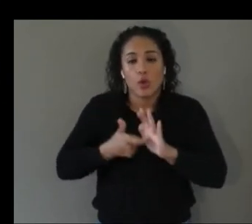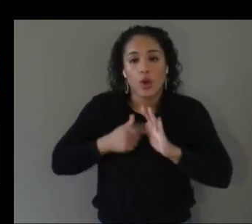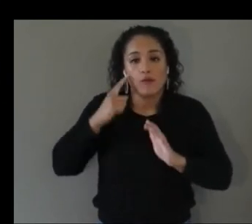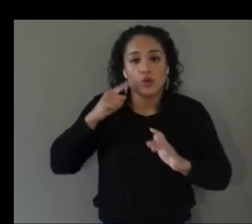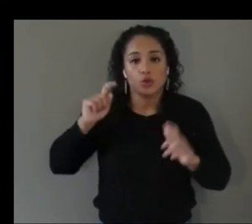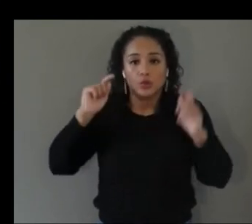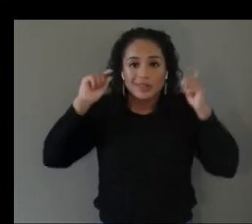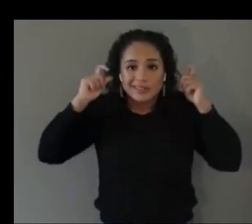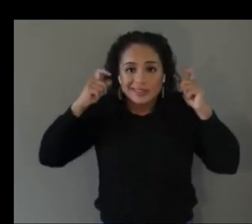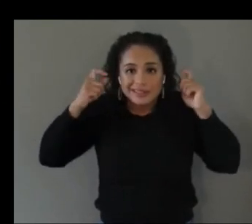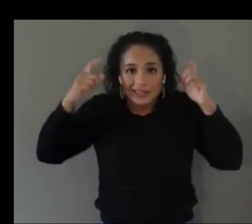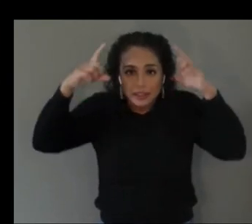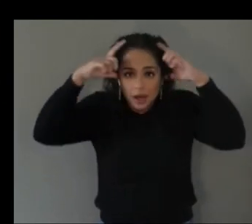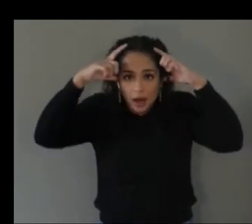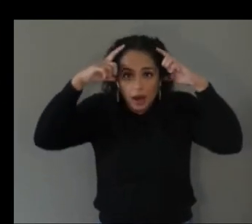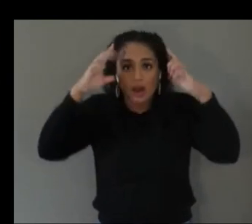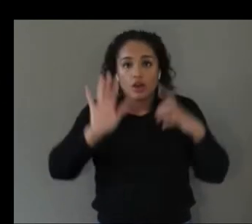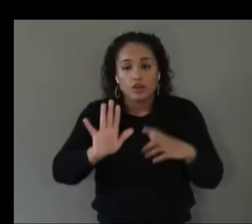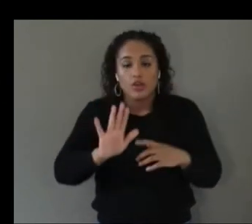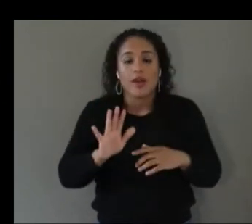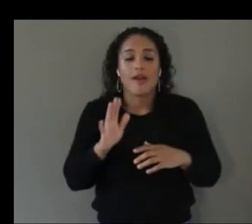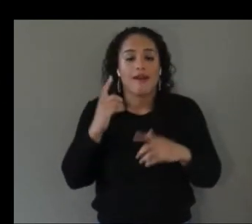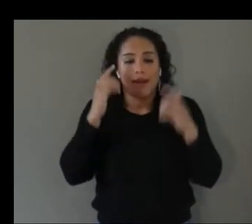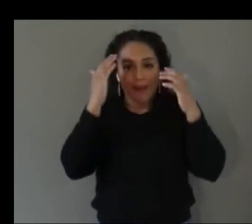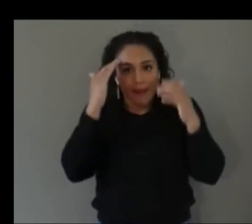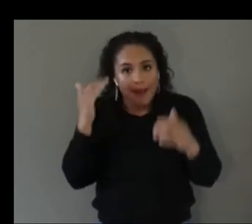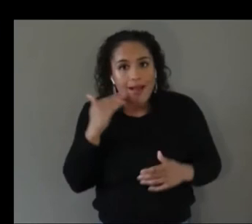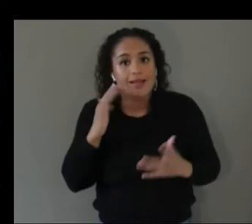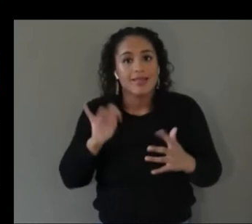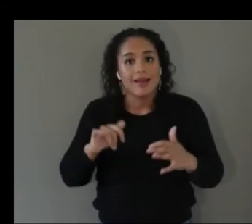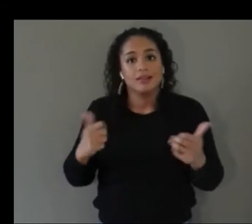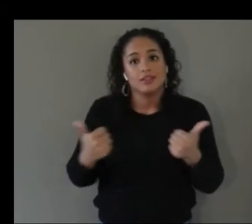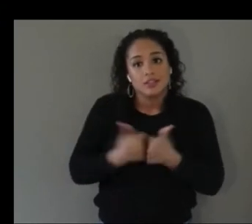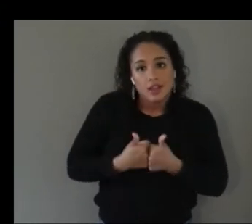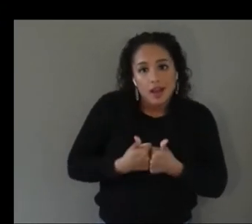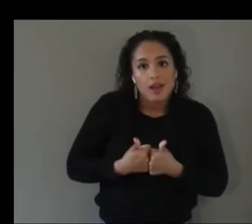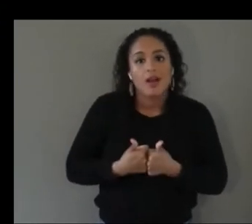different challenges people might encounter when using kind of the vr controllers themselves so